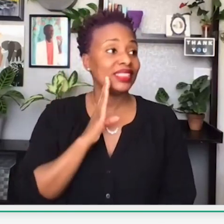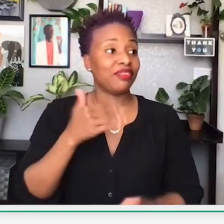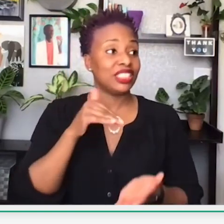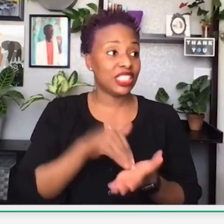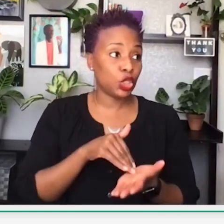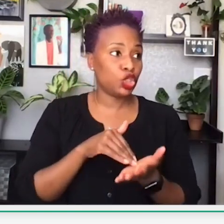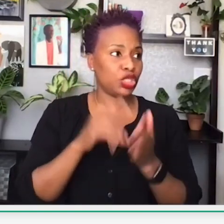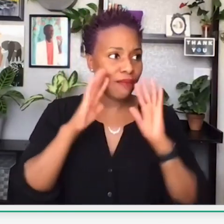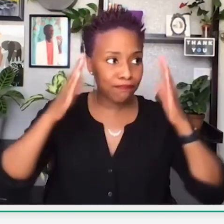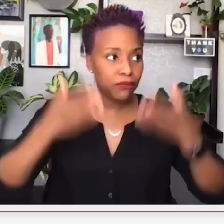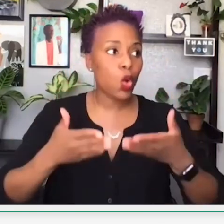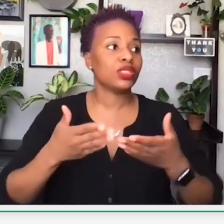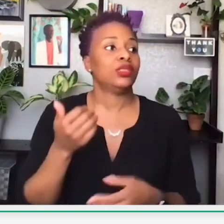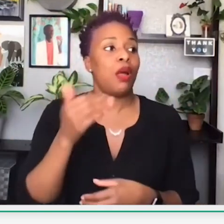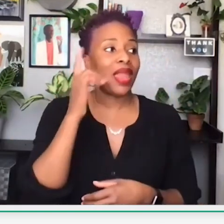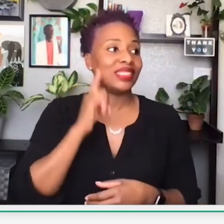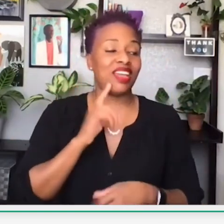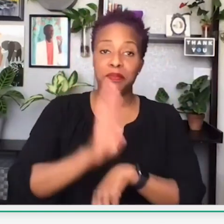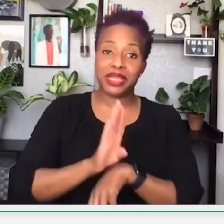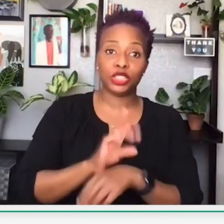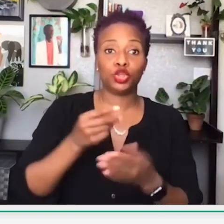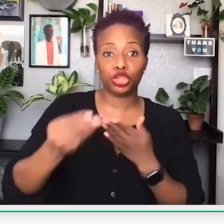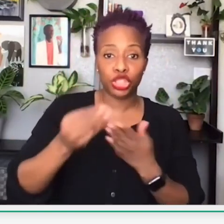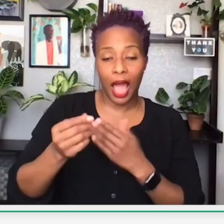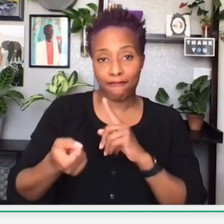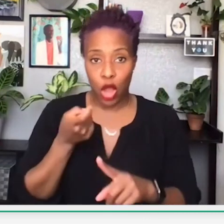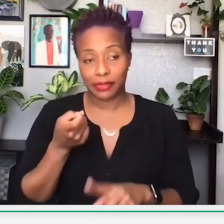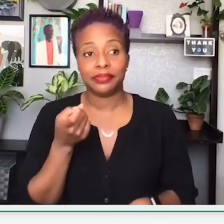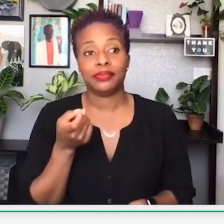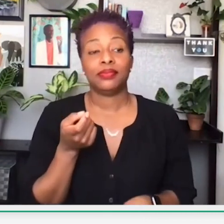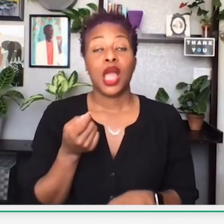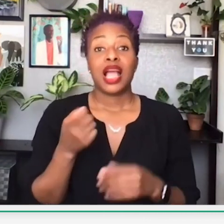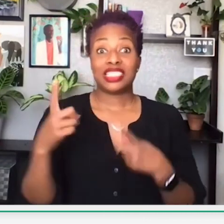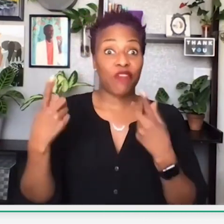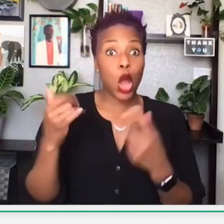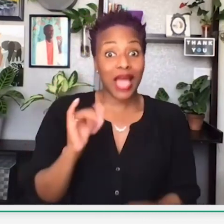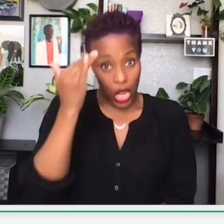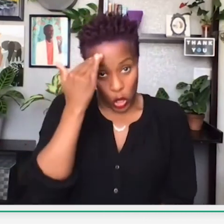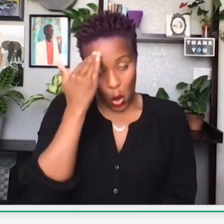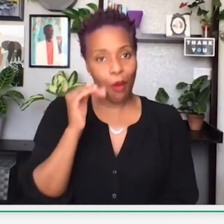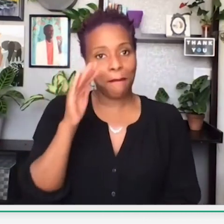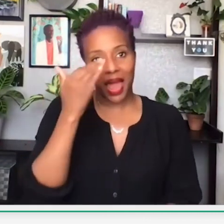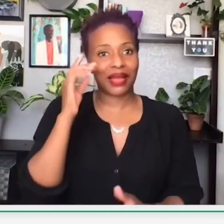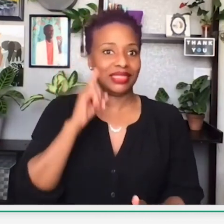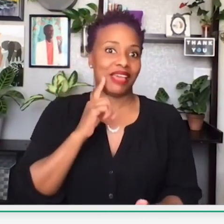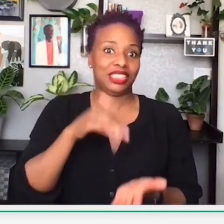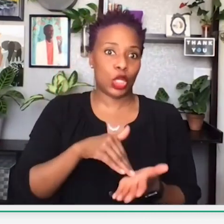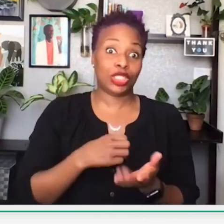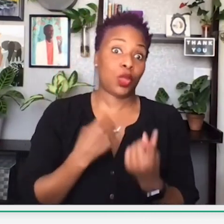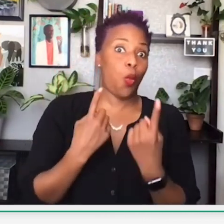So this says: Are there any websites other than Black Deaf Center that centralizes